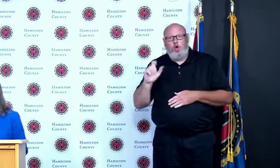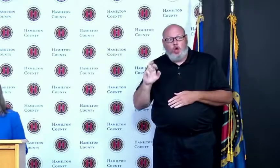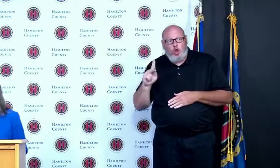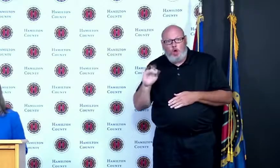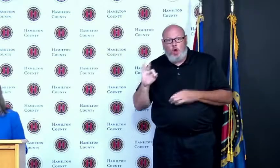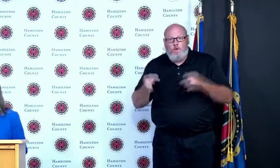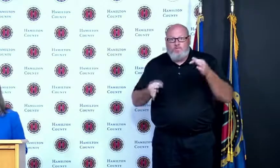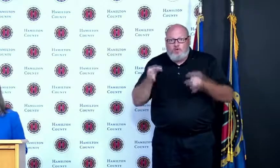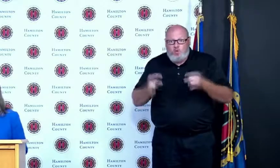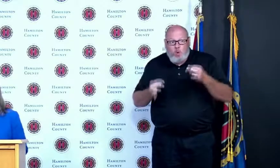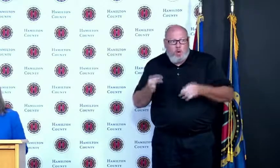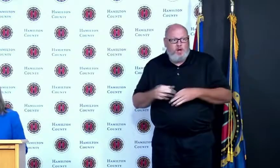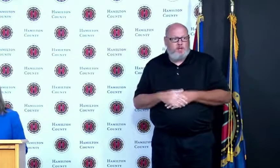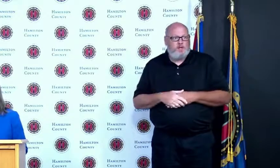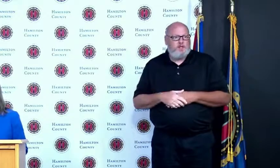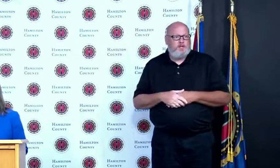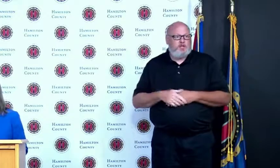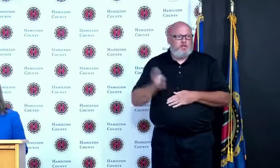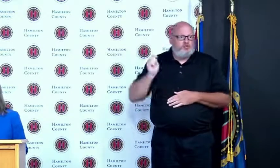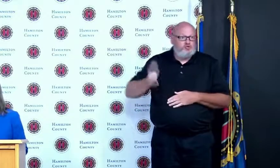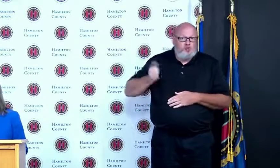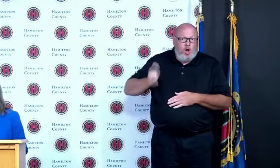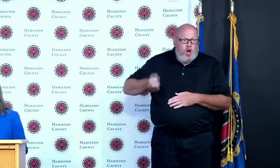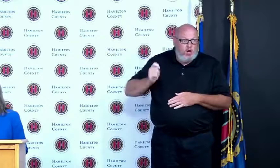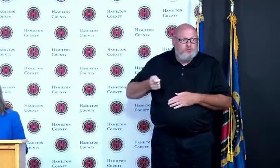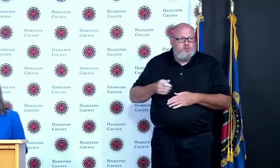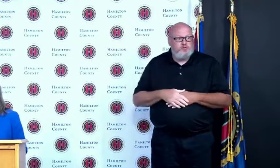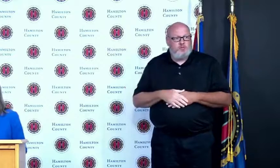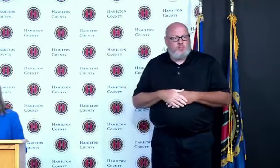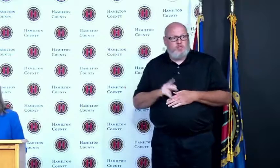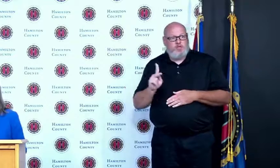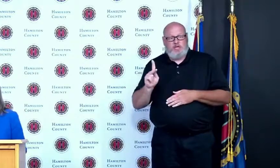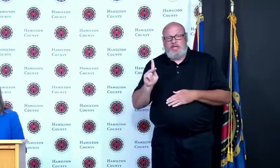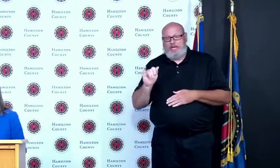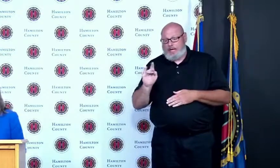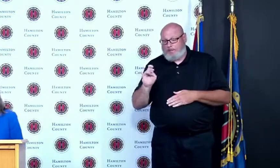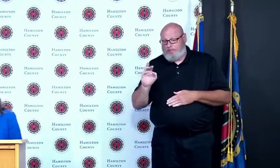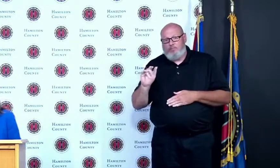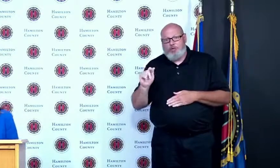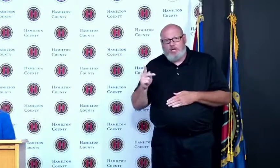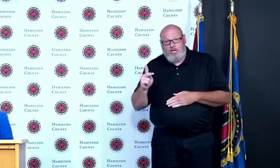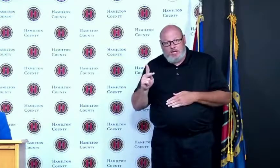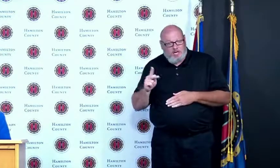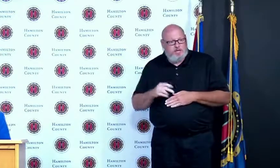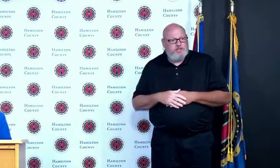on from the county also our EMA Director Nick Crossley has been on a couple of times county